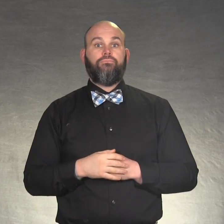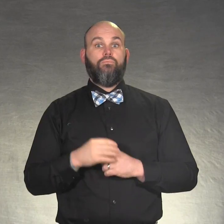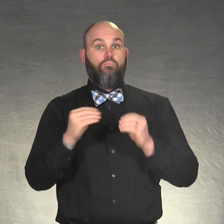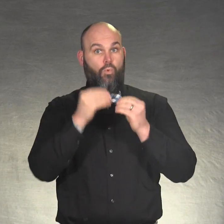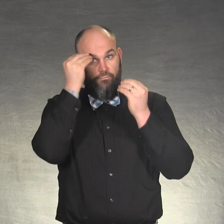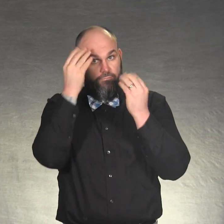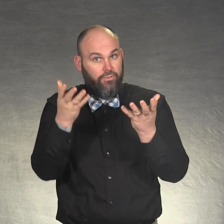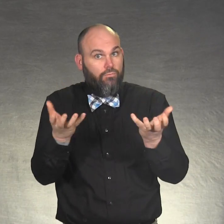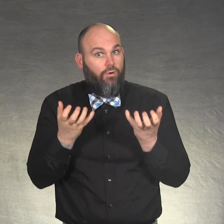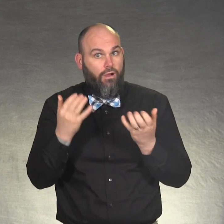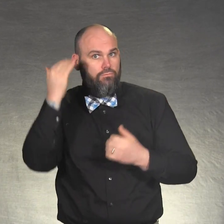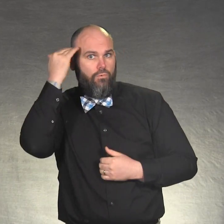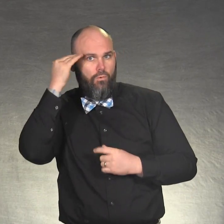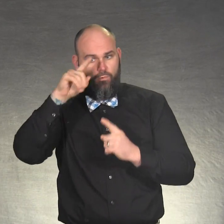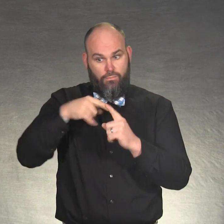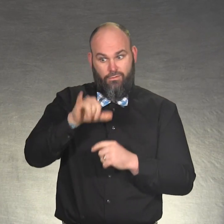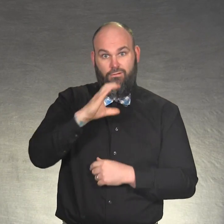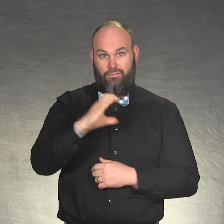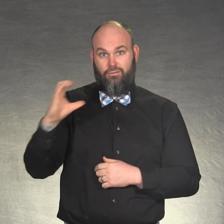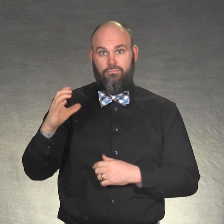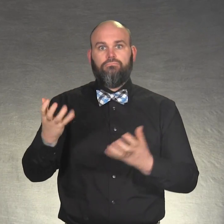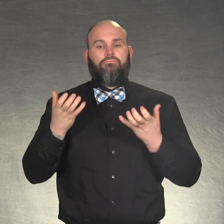Learn more at: